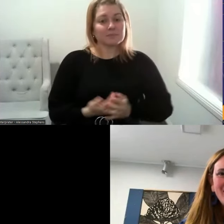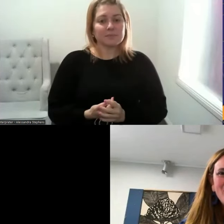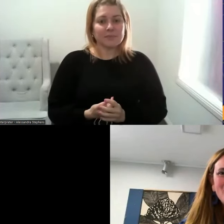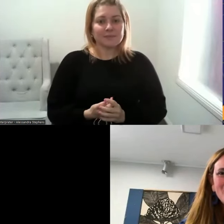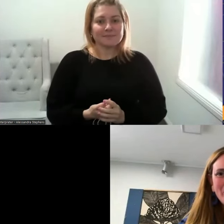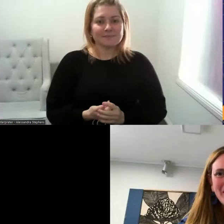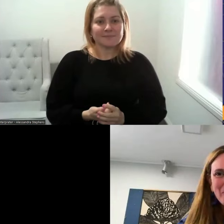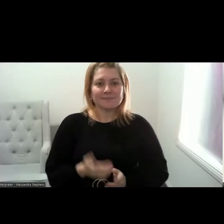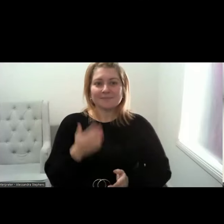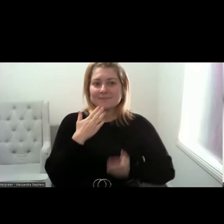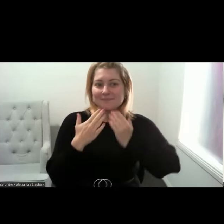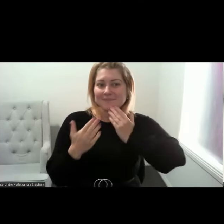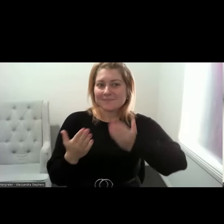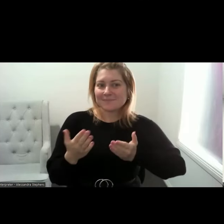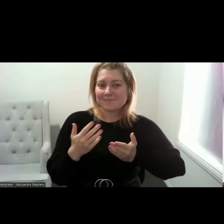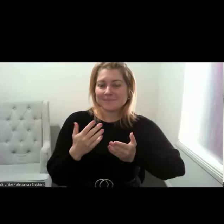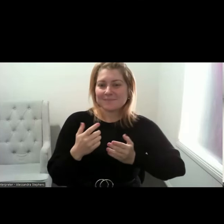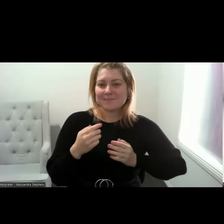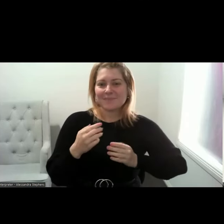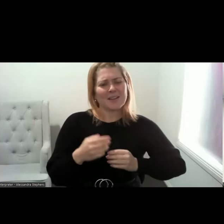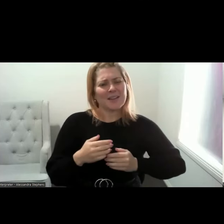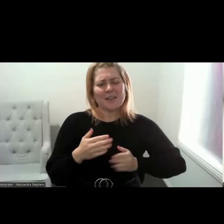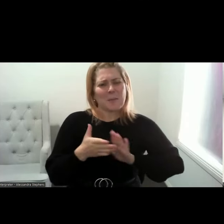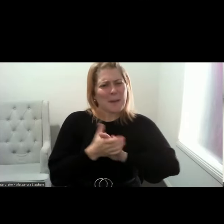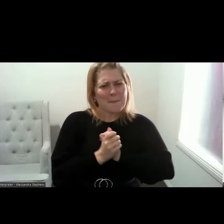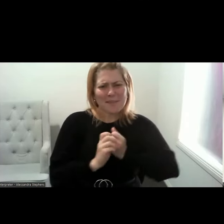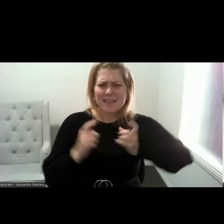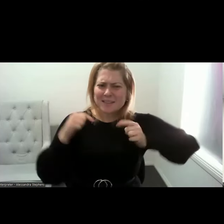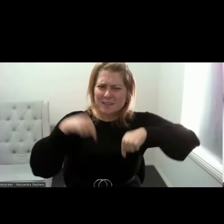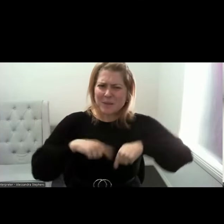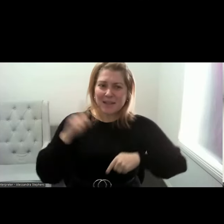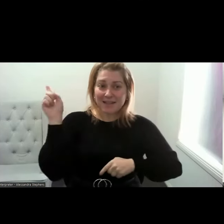Thank you so much, Belinda. It's an absolute pleasure to be here. So